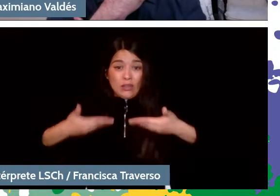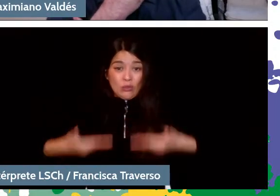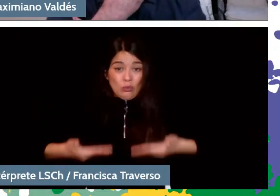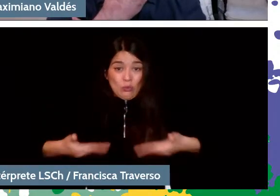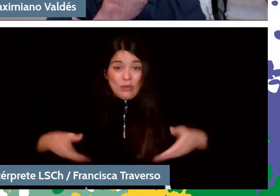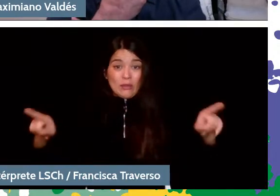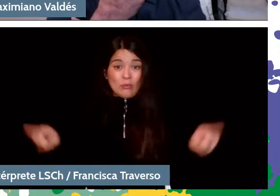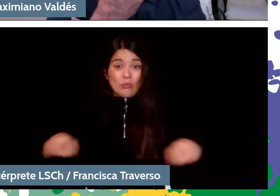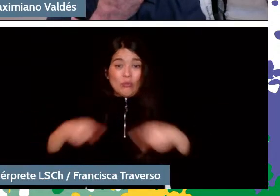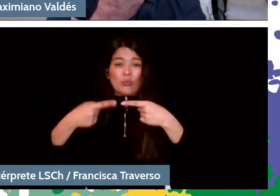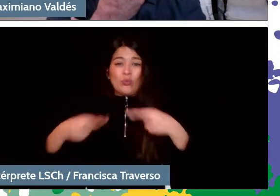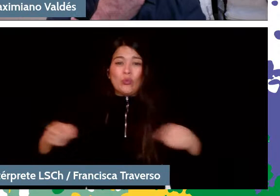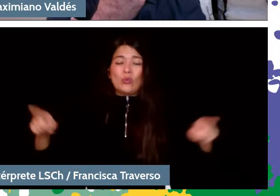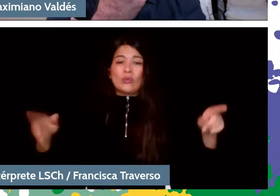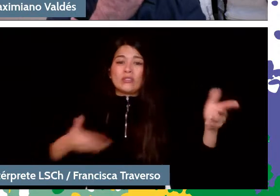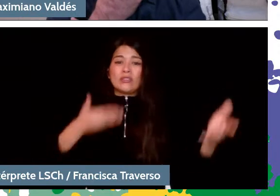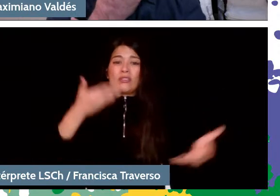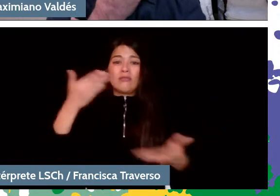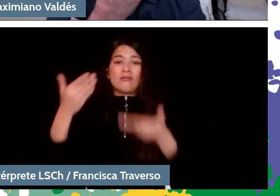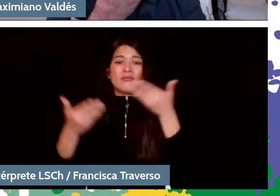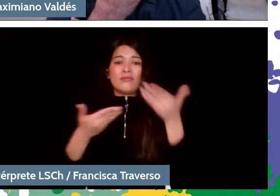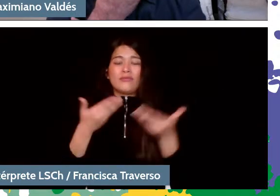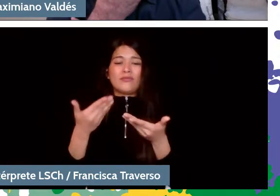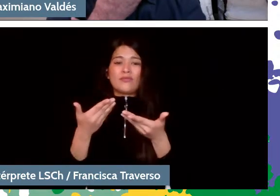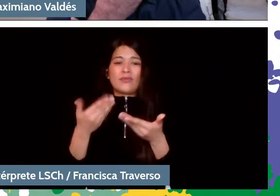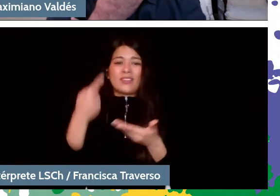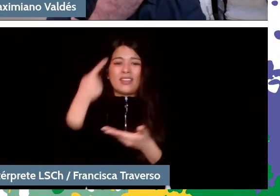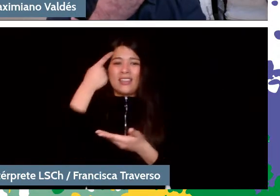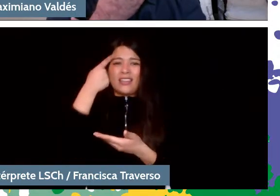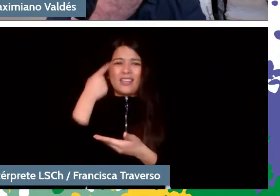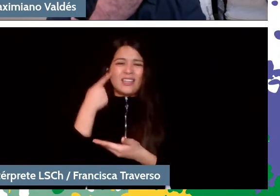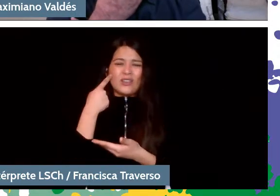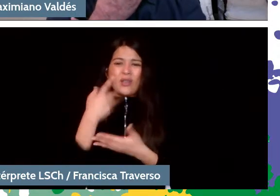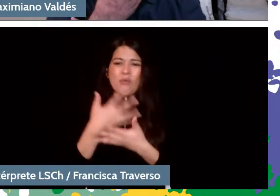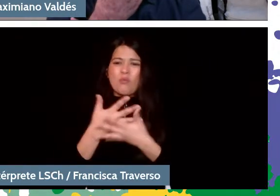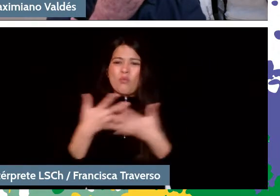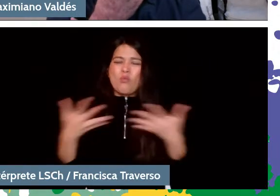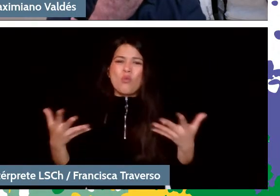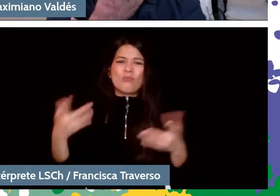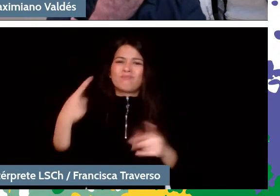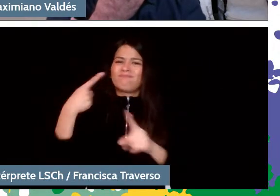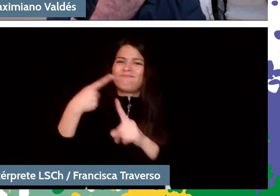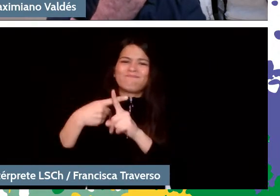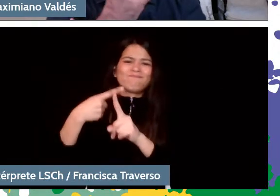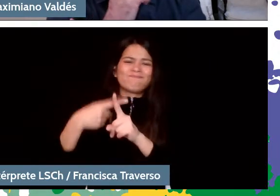I think that all this conversation has been really very nutritious